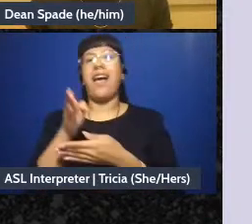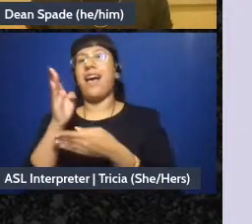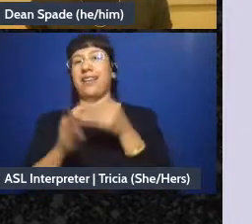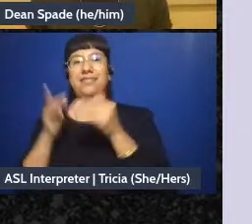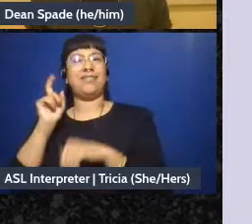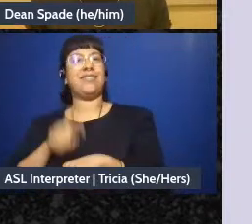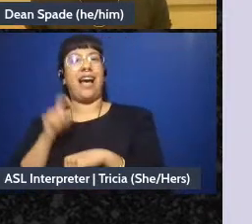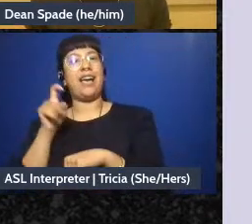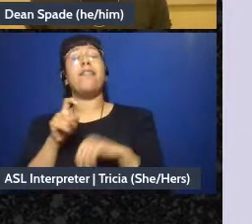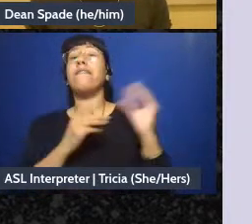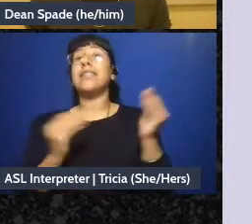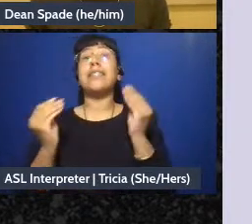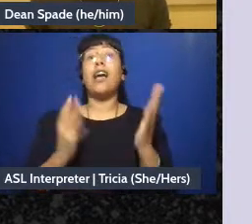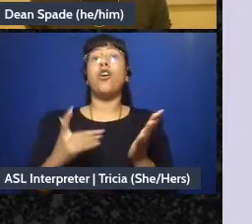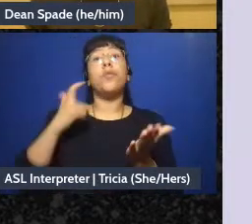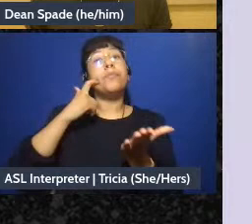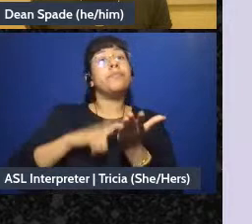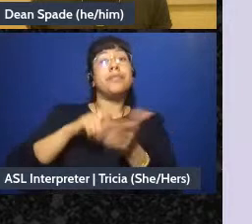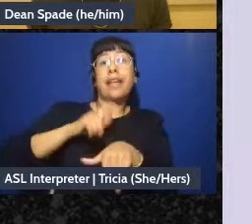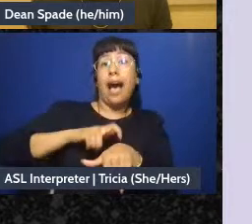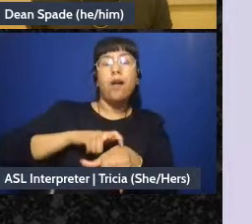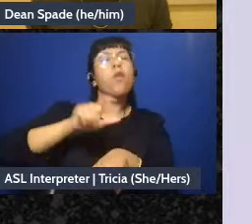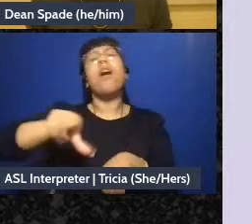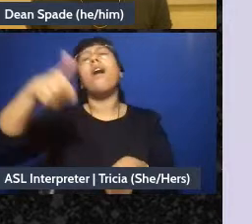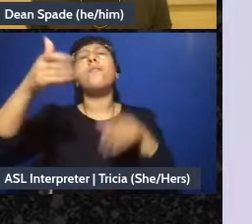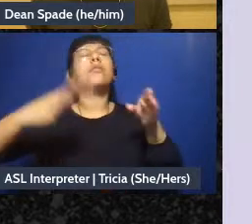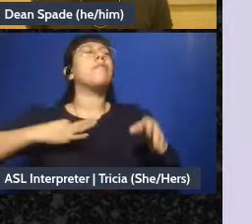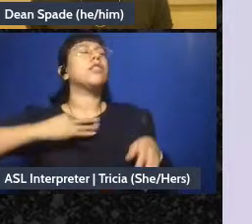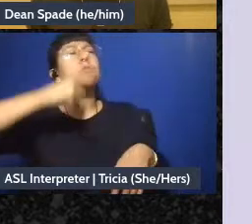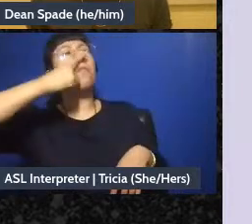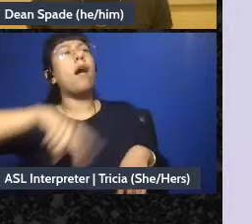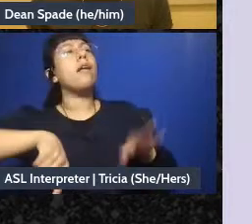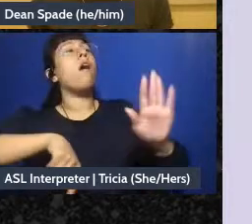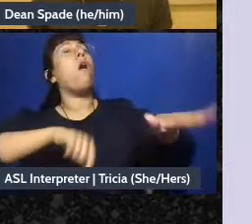keeper or having someone be the time keeper we're like “oh it's 10 30. it's time to end the report